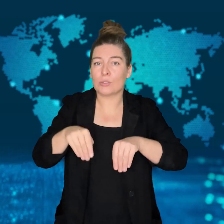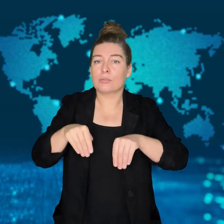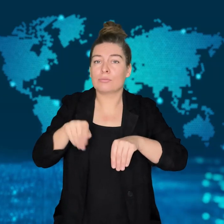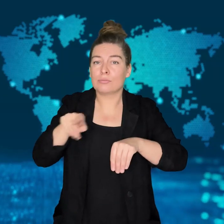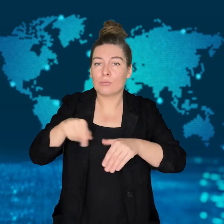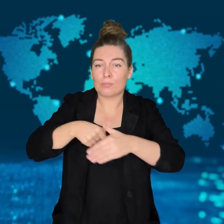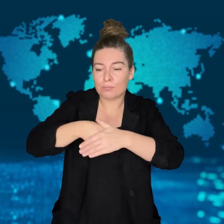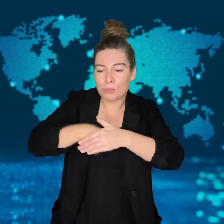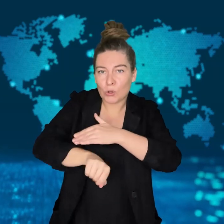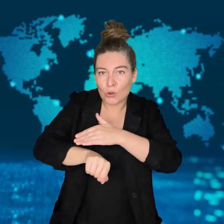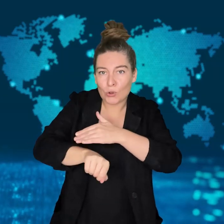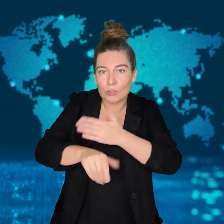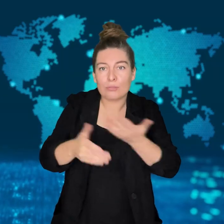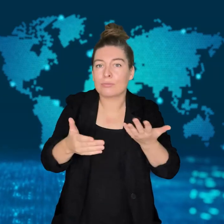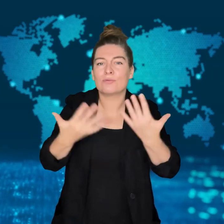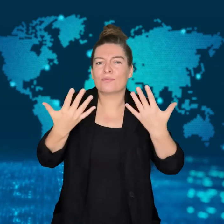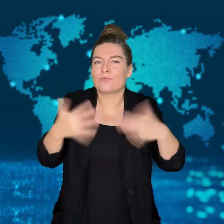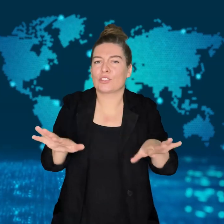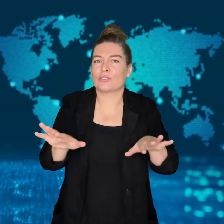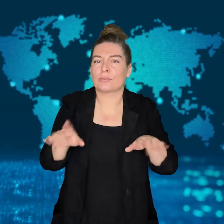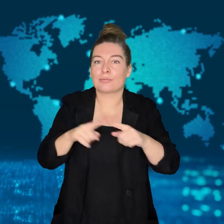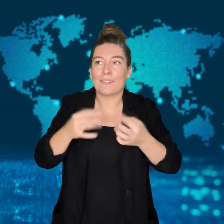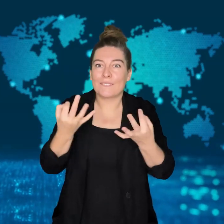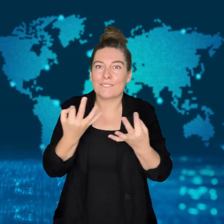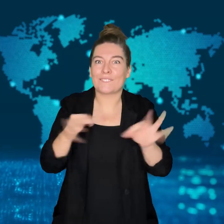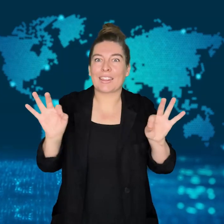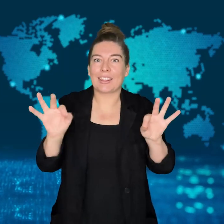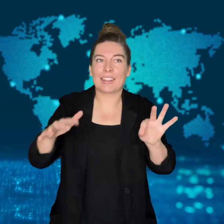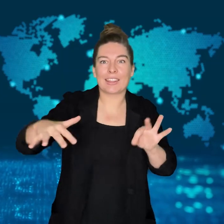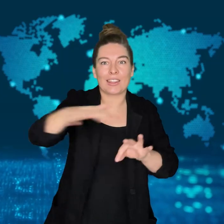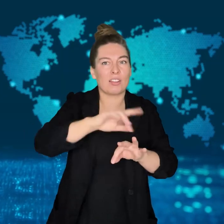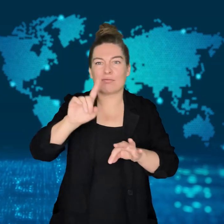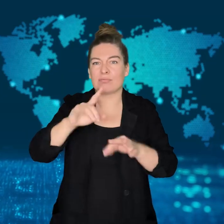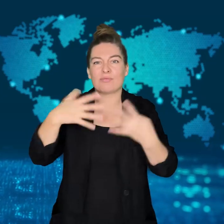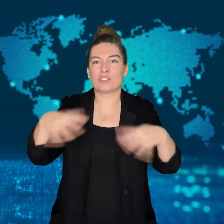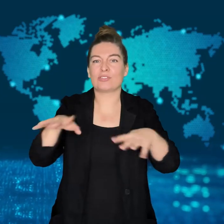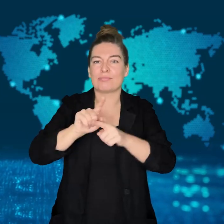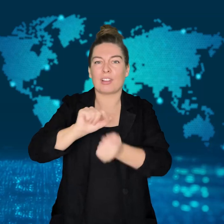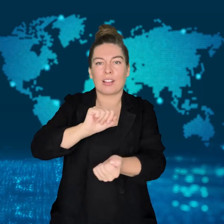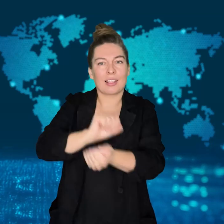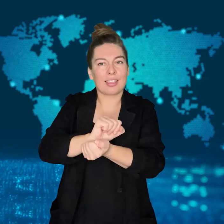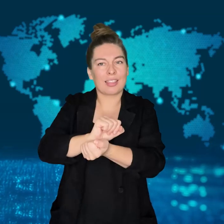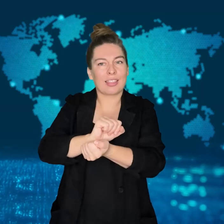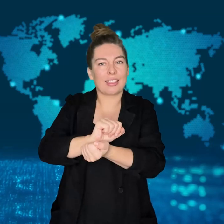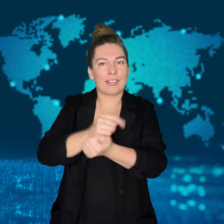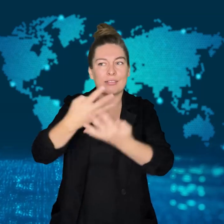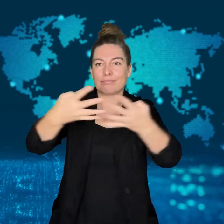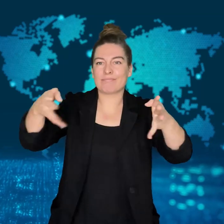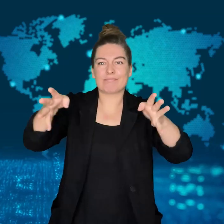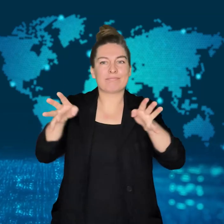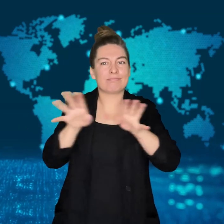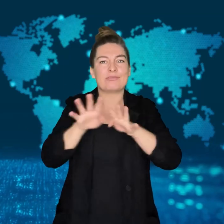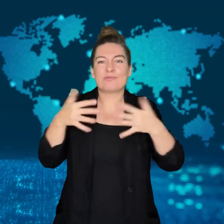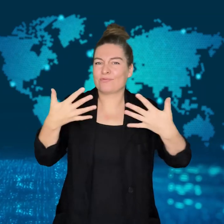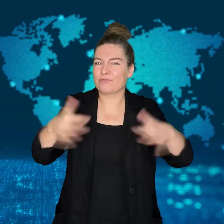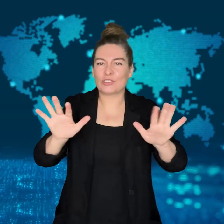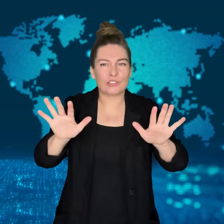Cameron Preyde, Oshawa's park supervisor and head zoo keeper,